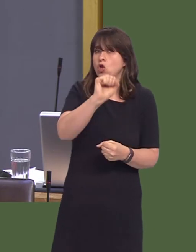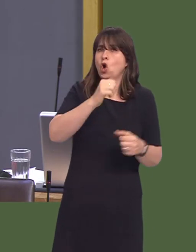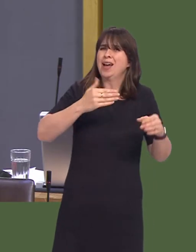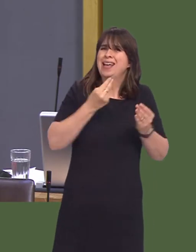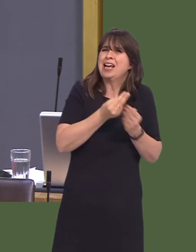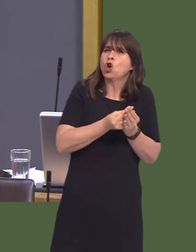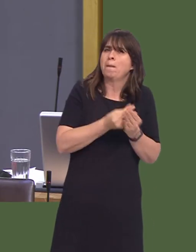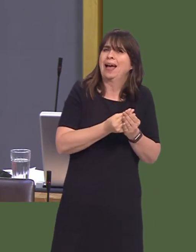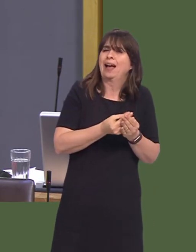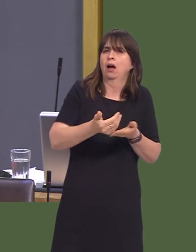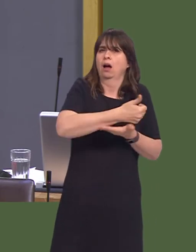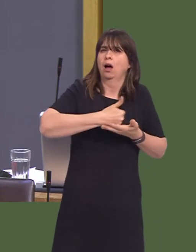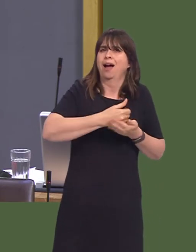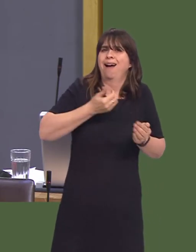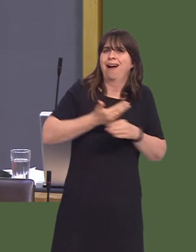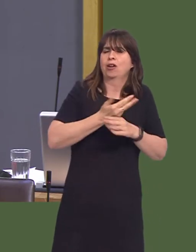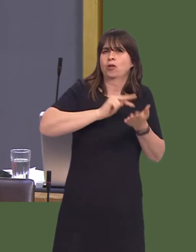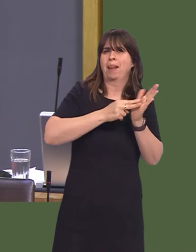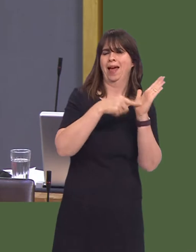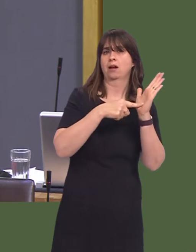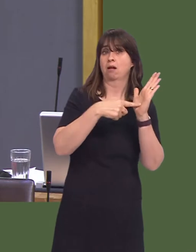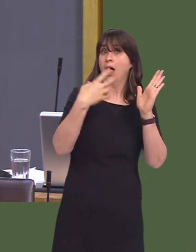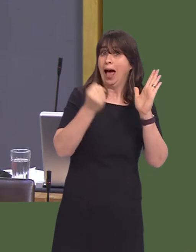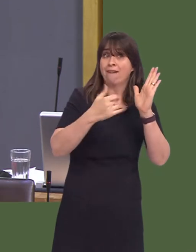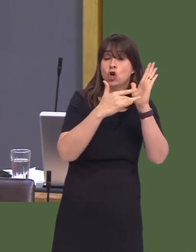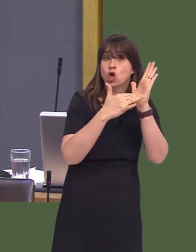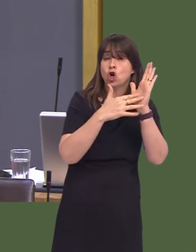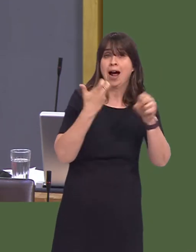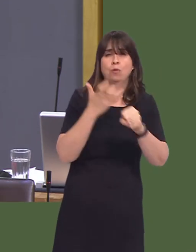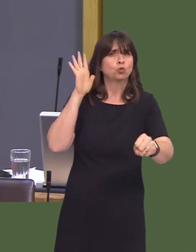plan there is a strategy to stop this abhorrent employment practice?